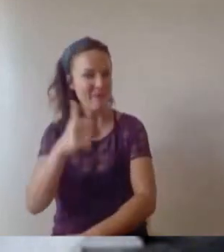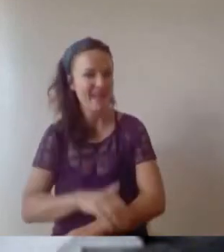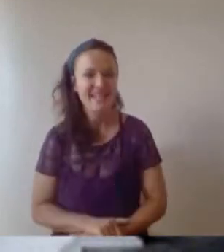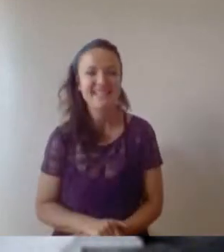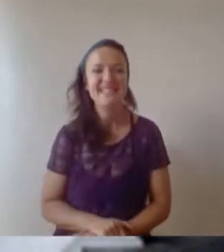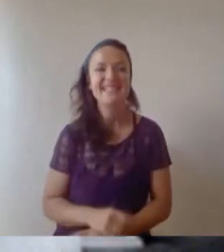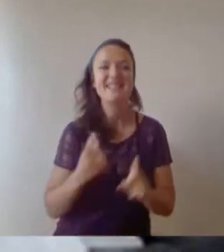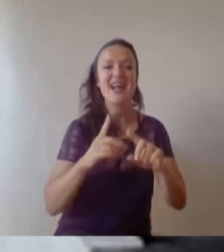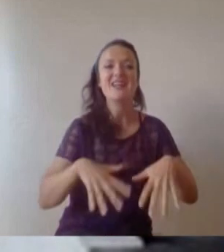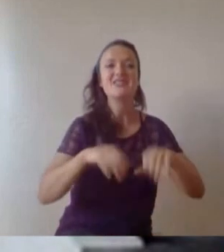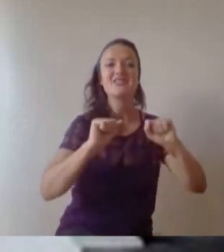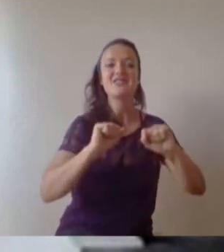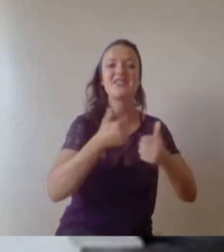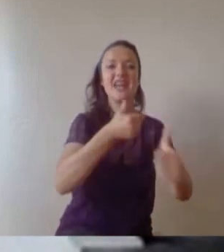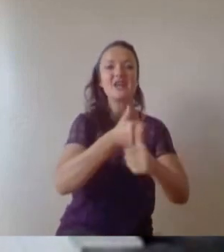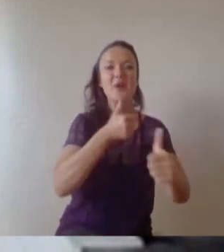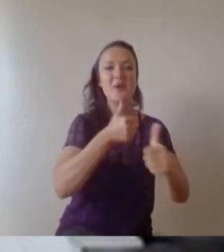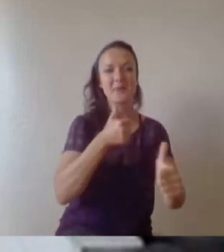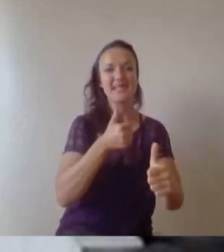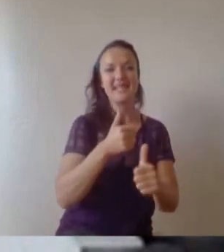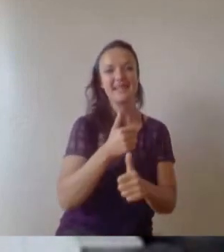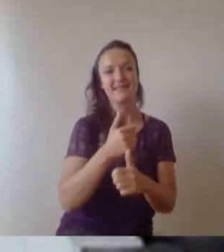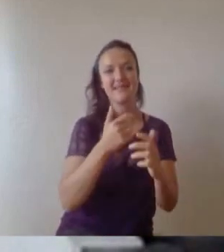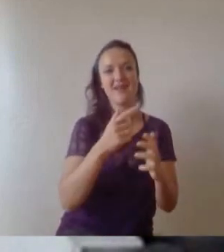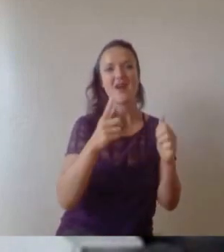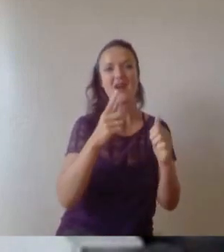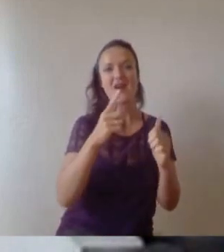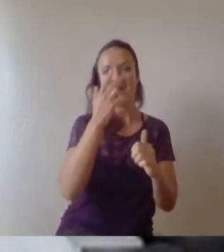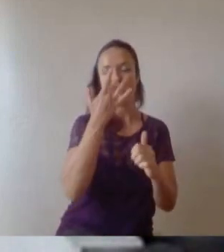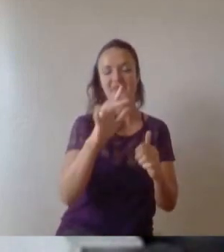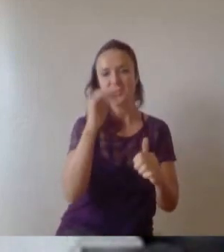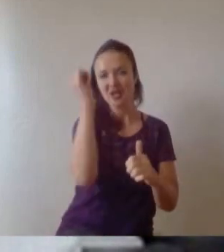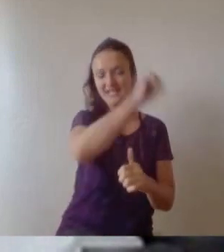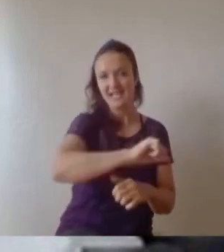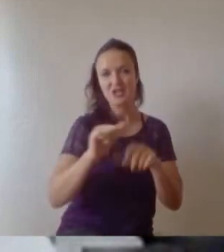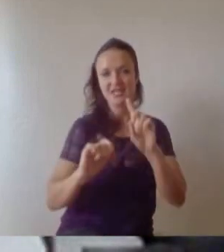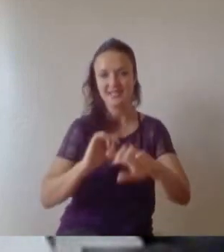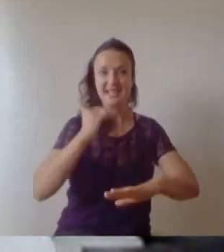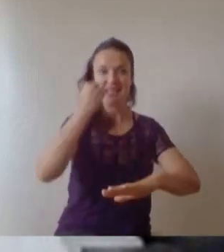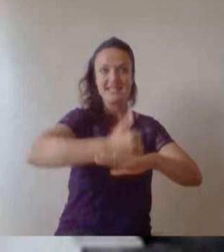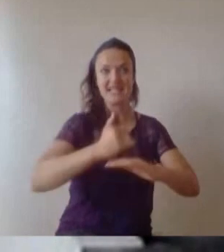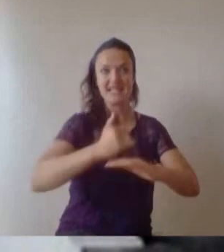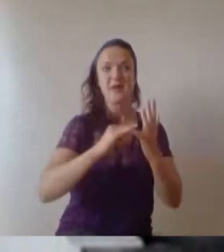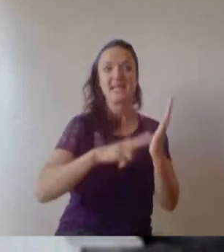and we build computer vision technologies for retailers publishers publishers and technology companies, centering around